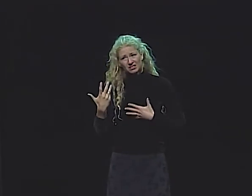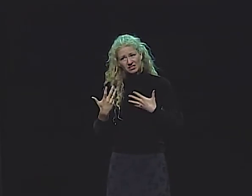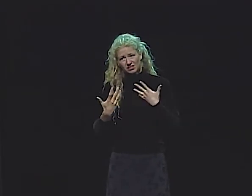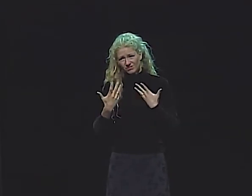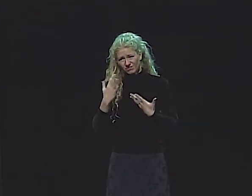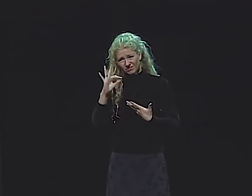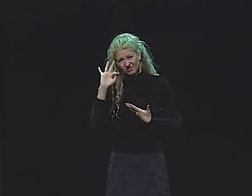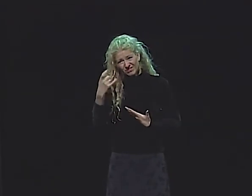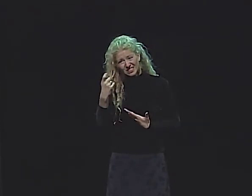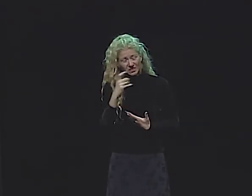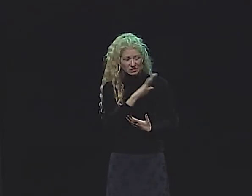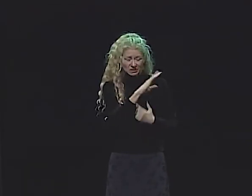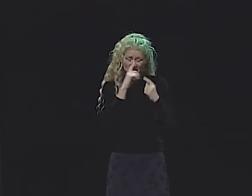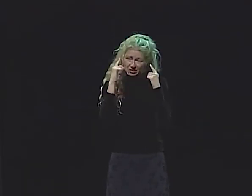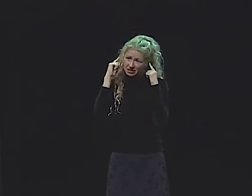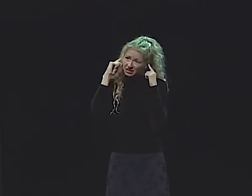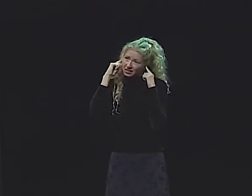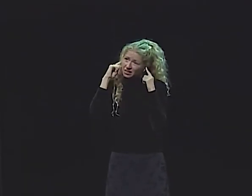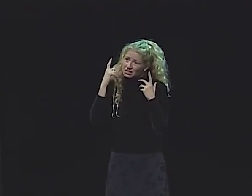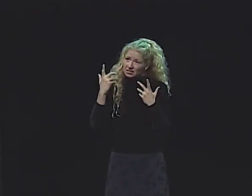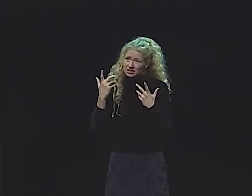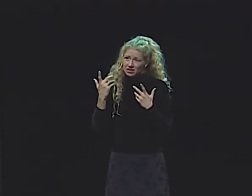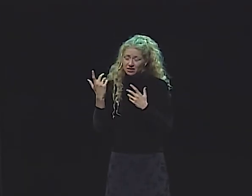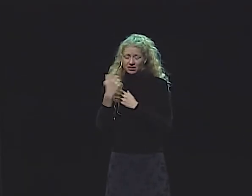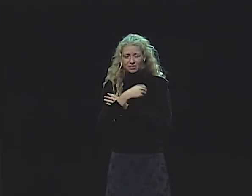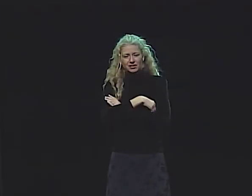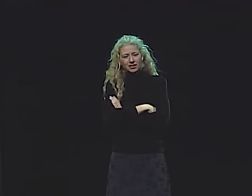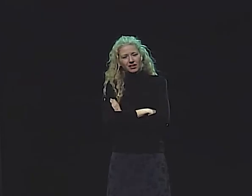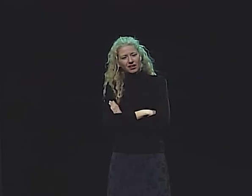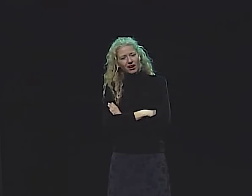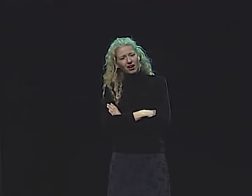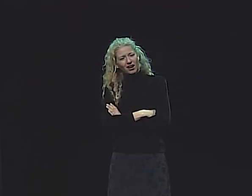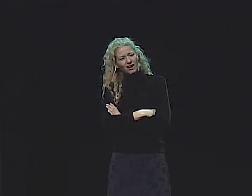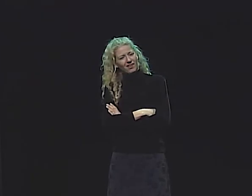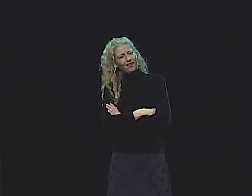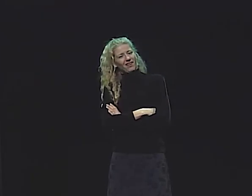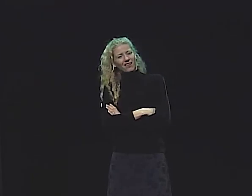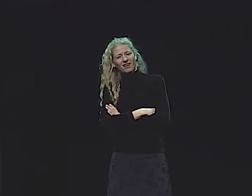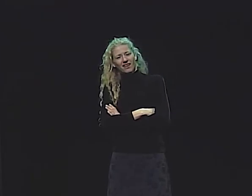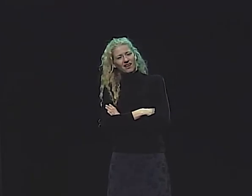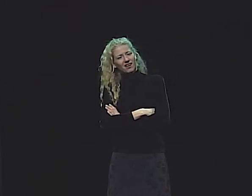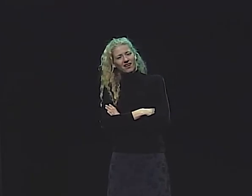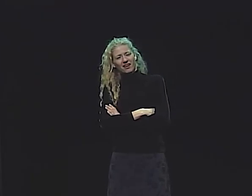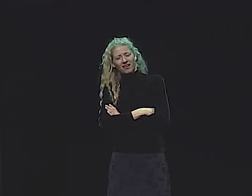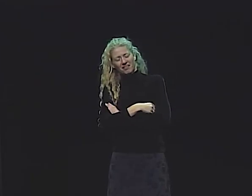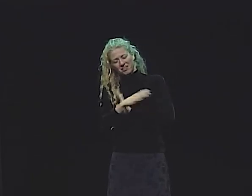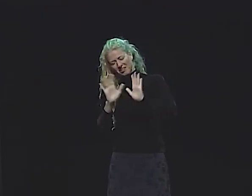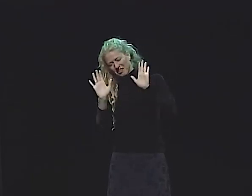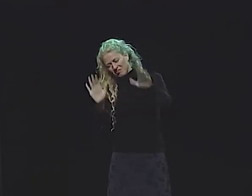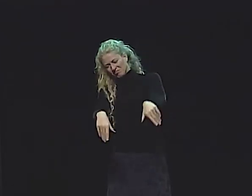"WE WERE PLAYING. WE WERE PLAYING TOO MUCH." "AND WE FORGOT TO FIX THIS GIRL'S EARS."